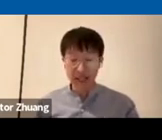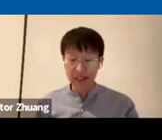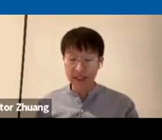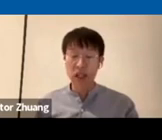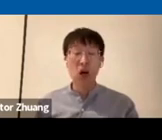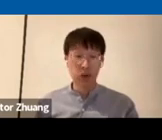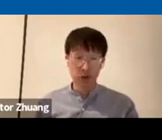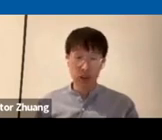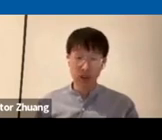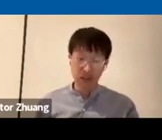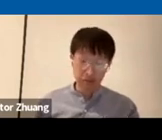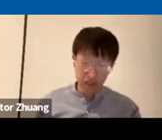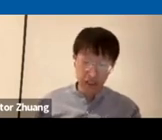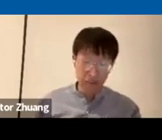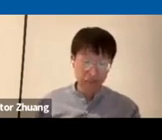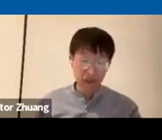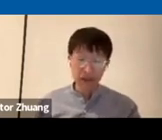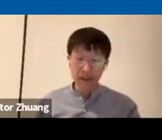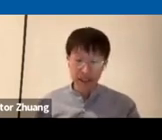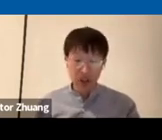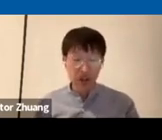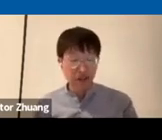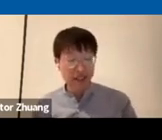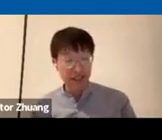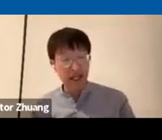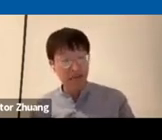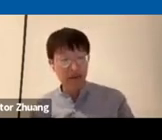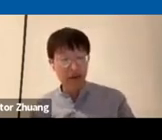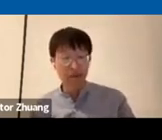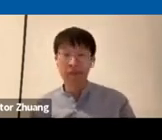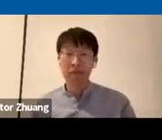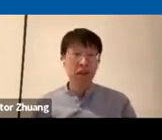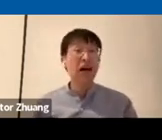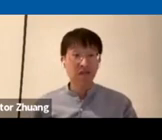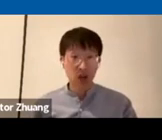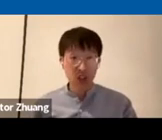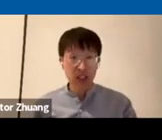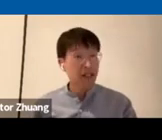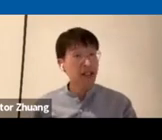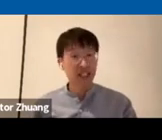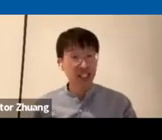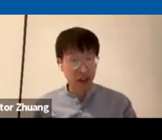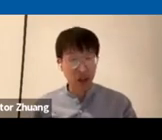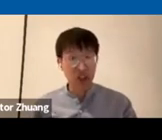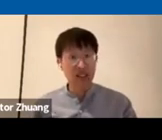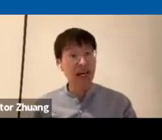Reliance on Notions of ability as G writes in that paper unfortunately such technologies